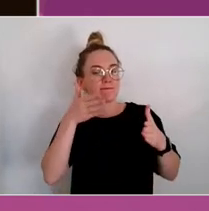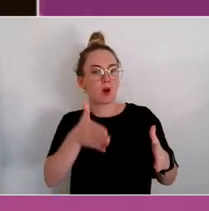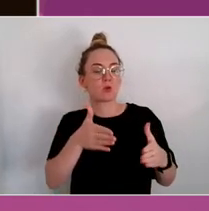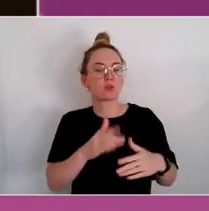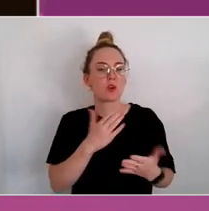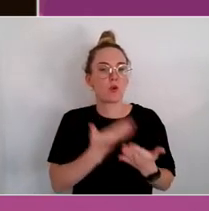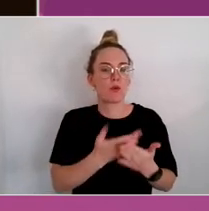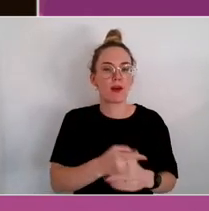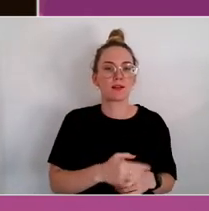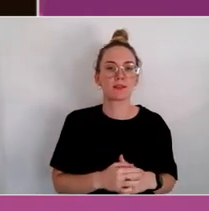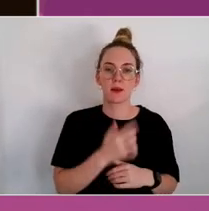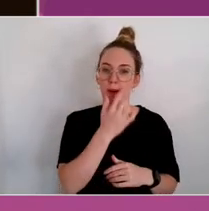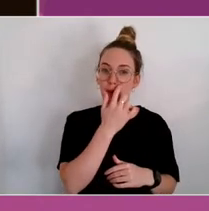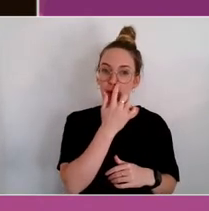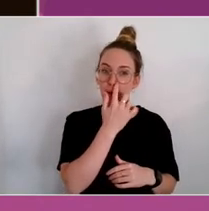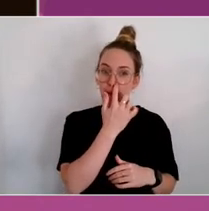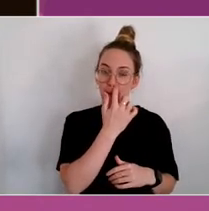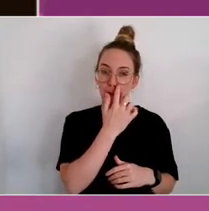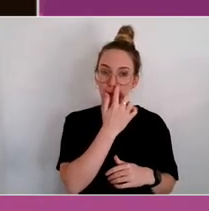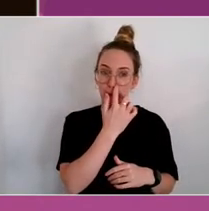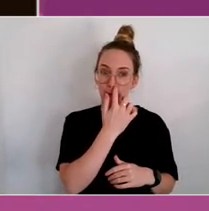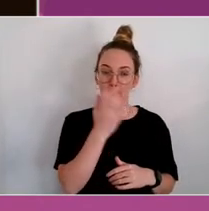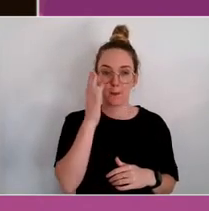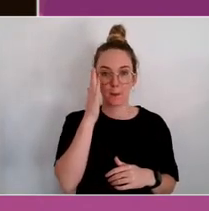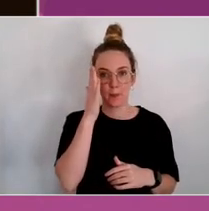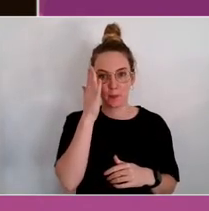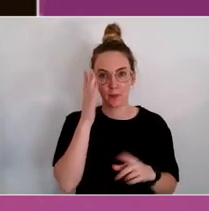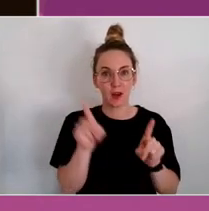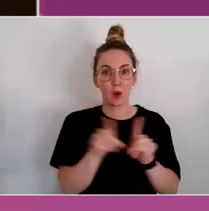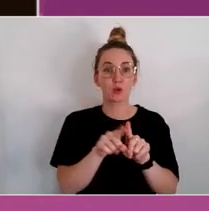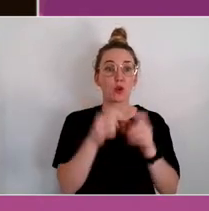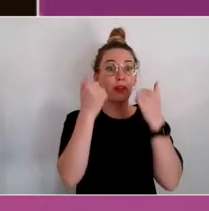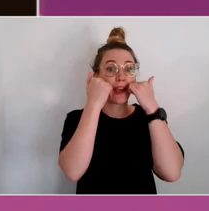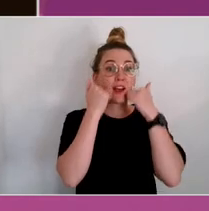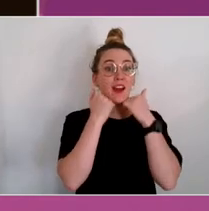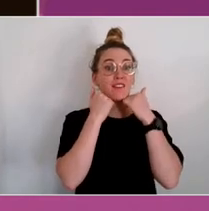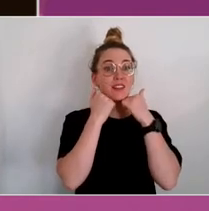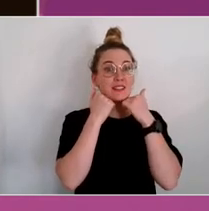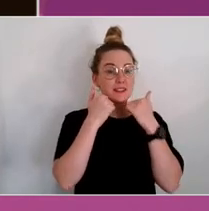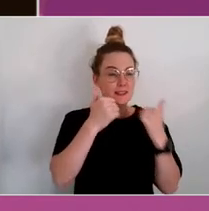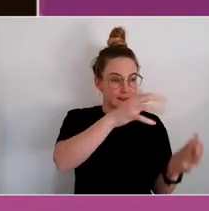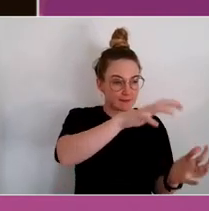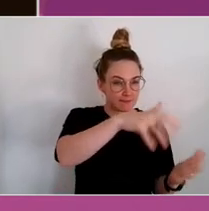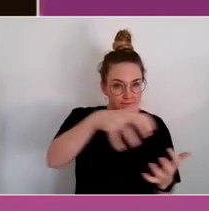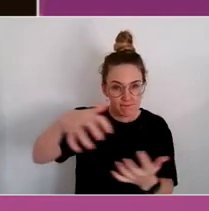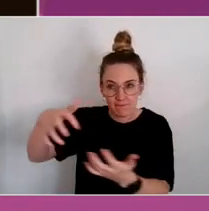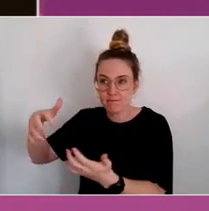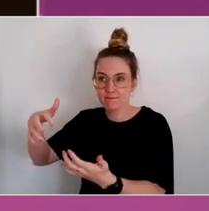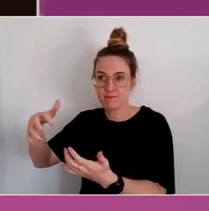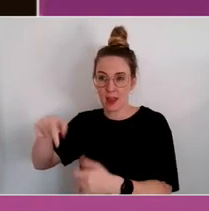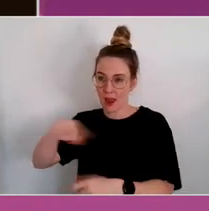And also the evidence gathering to gain that trust, are we measuring the right things?